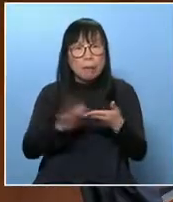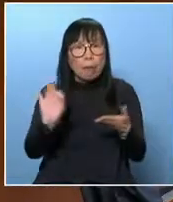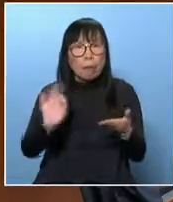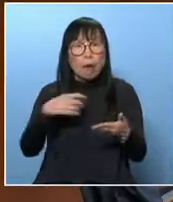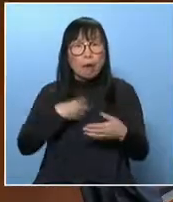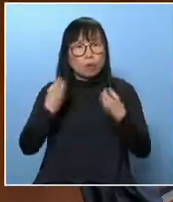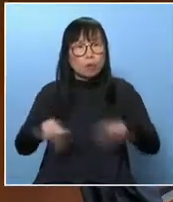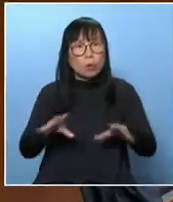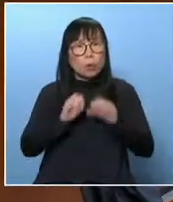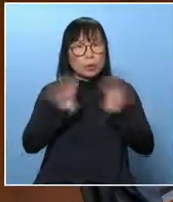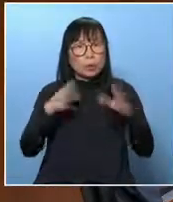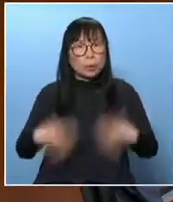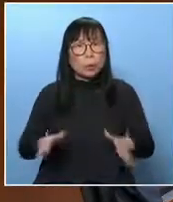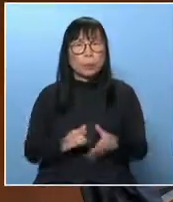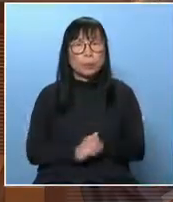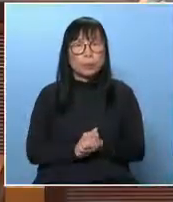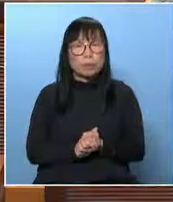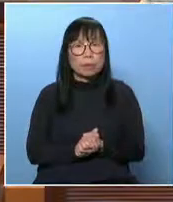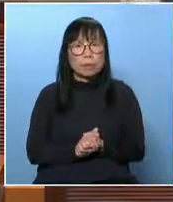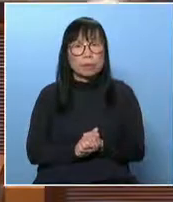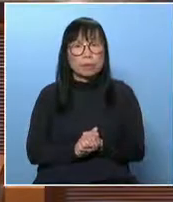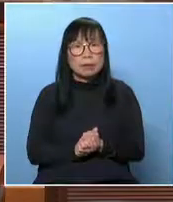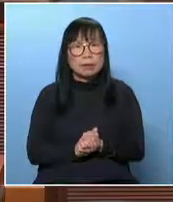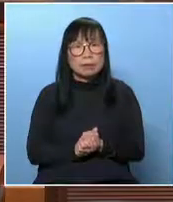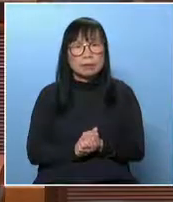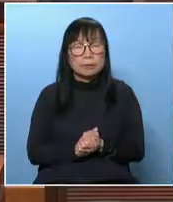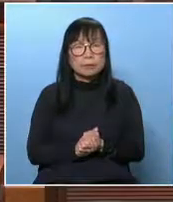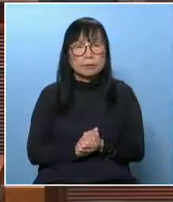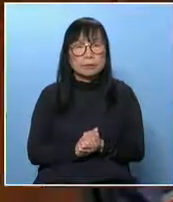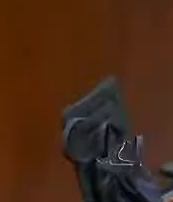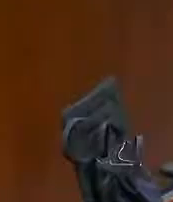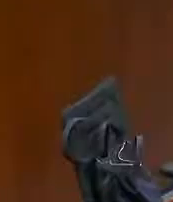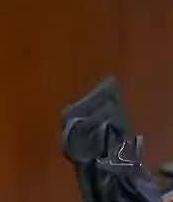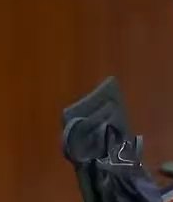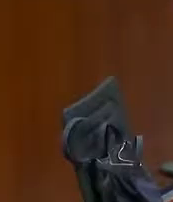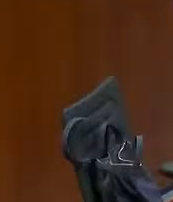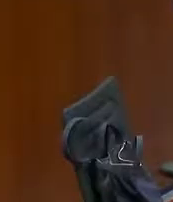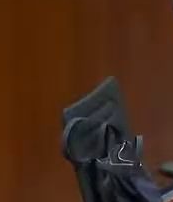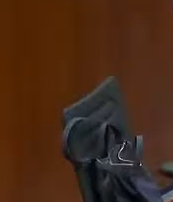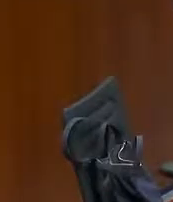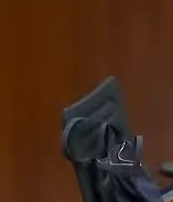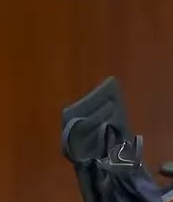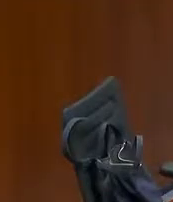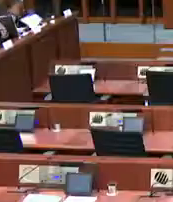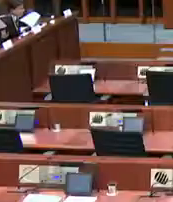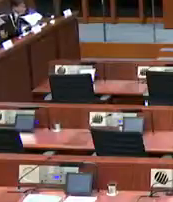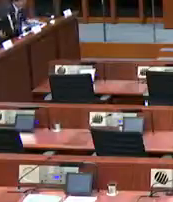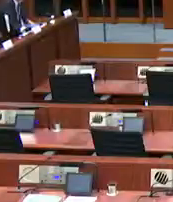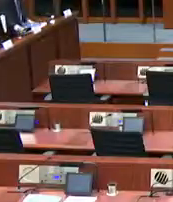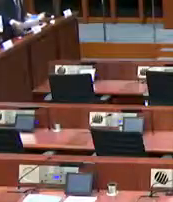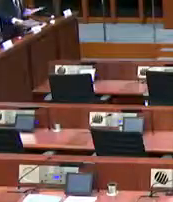Any other business